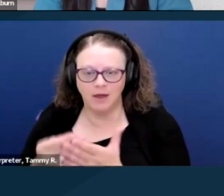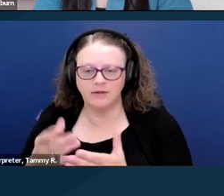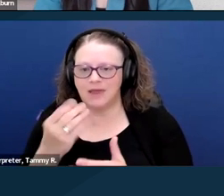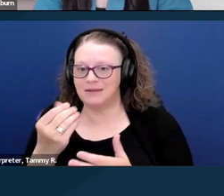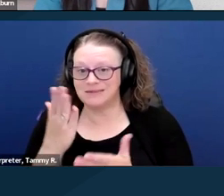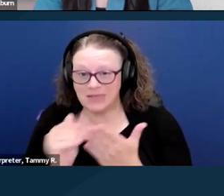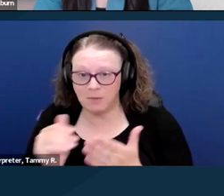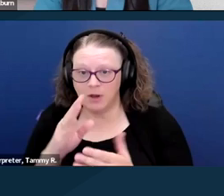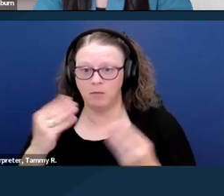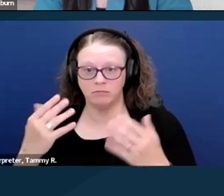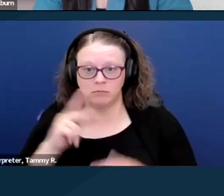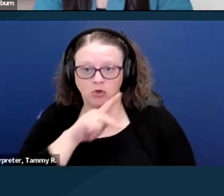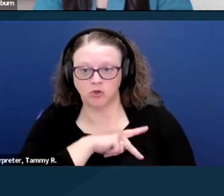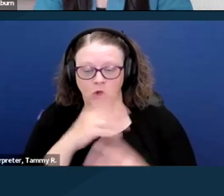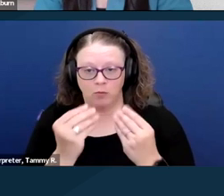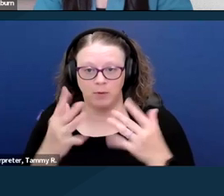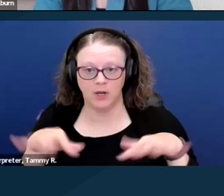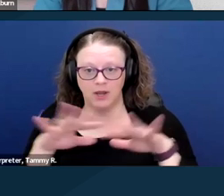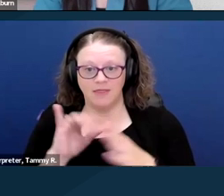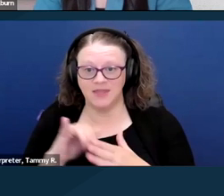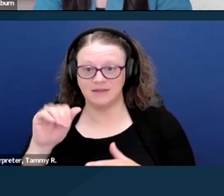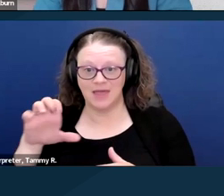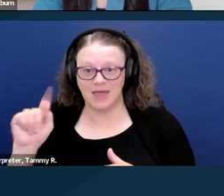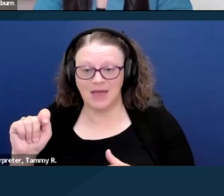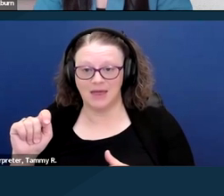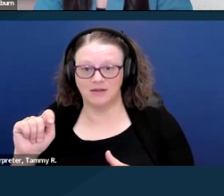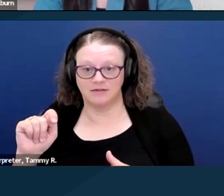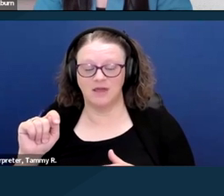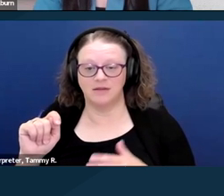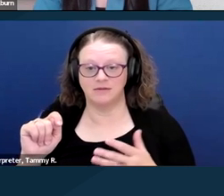These asset limits have not been updated since 1984,